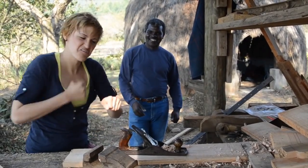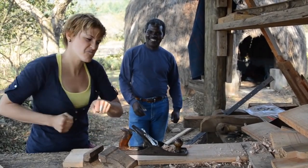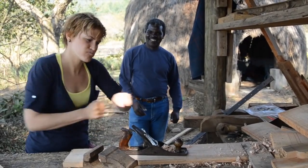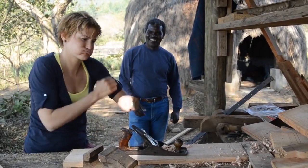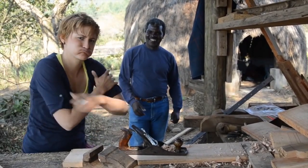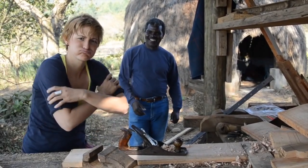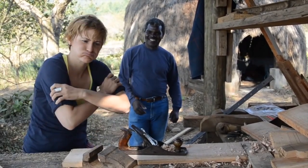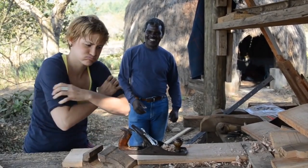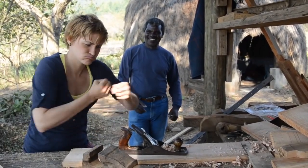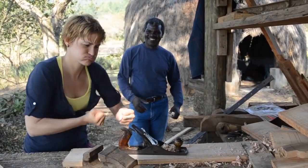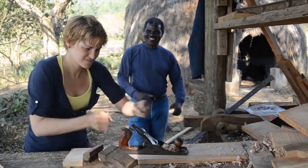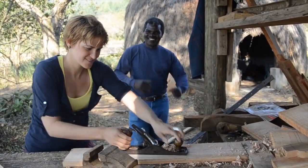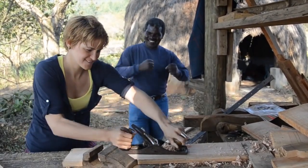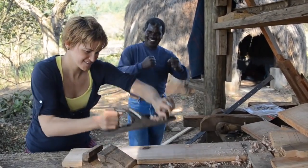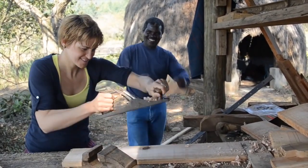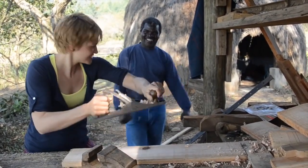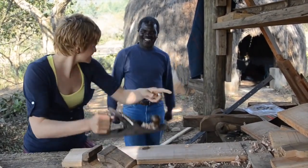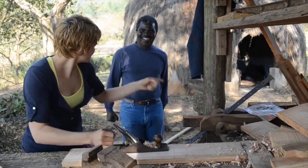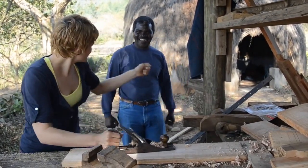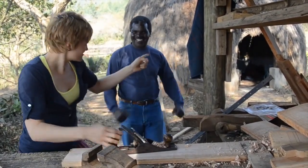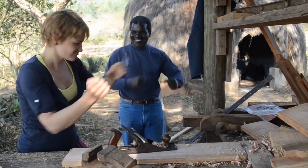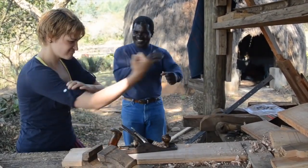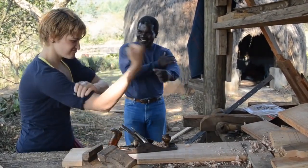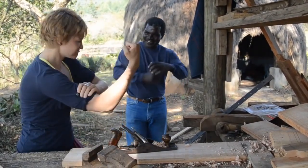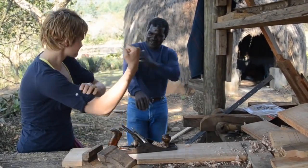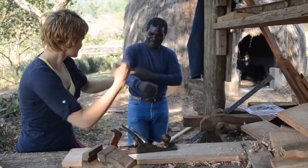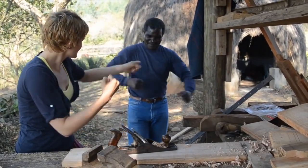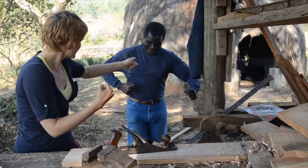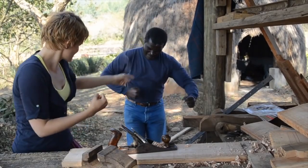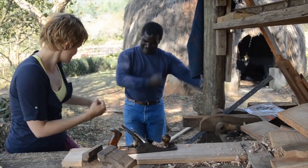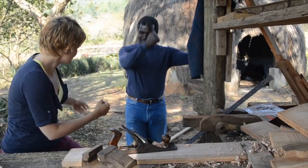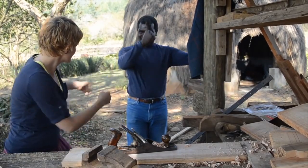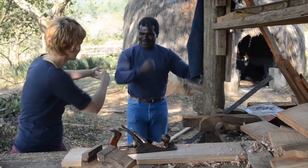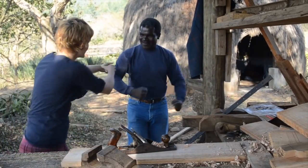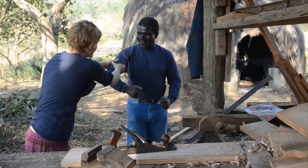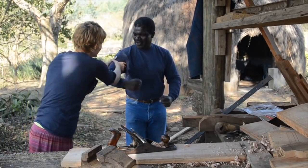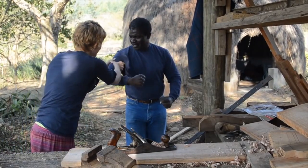It is hard work planning the wood. I am not that strong.